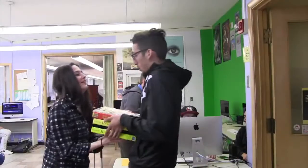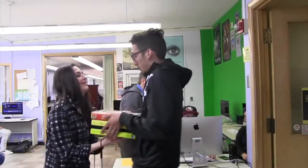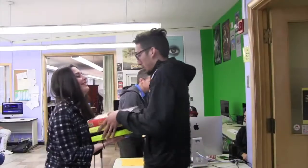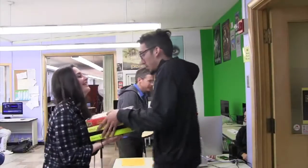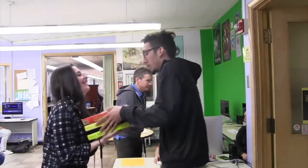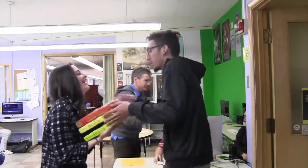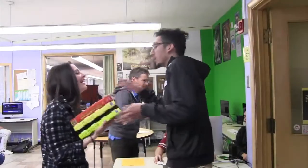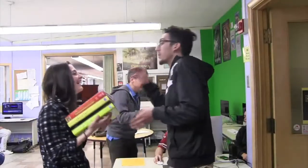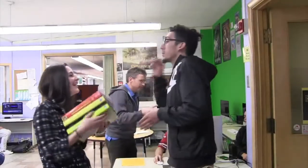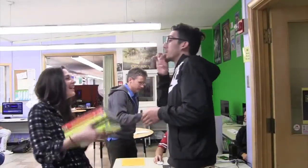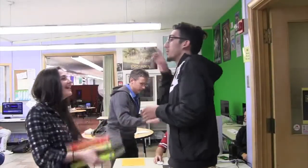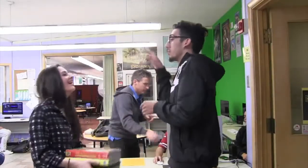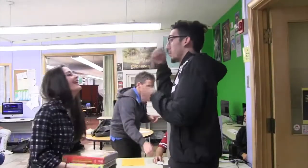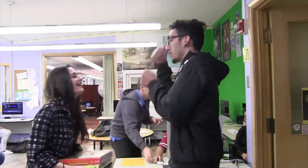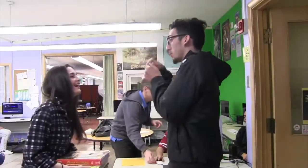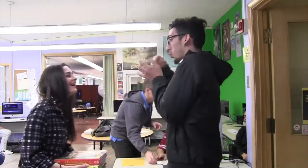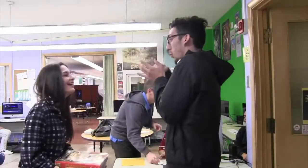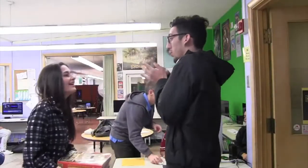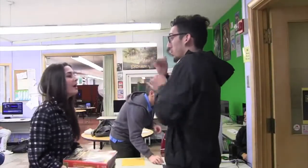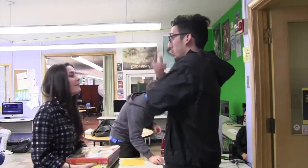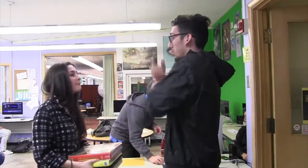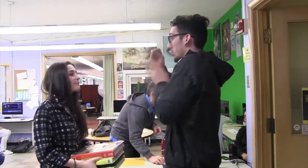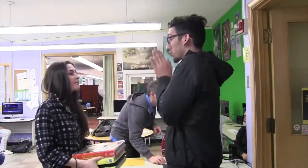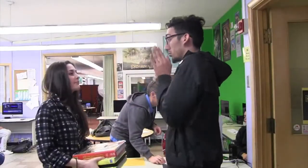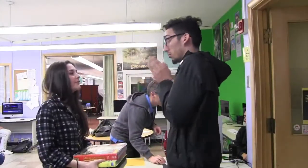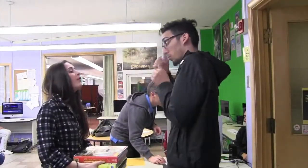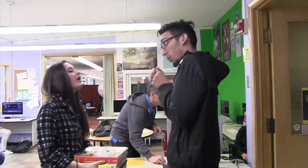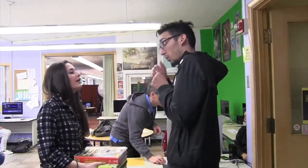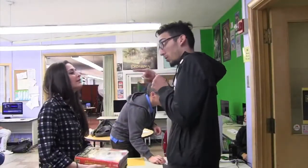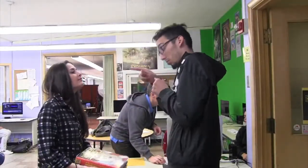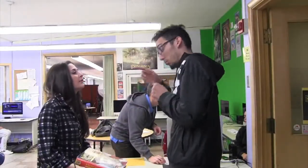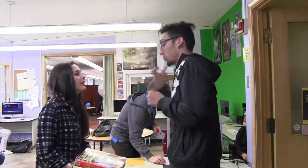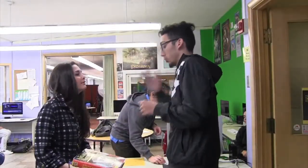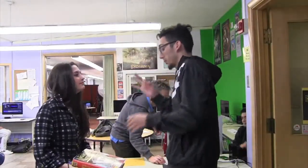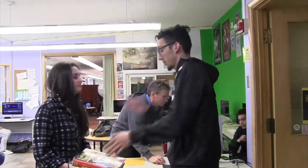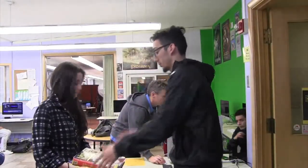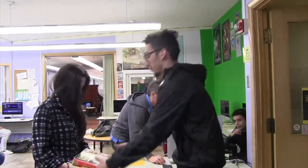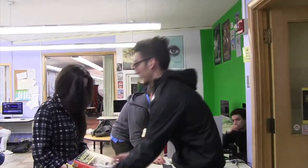Remember we have stuff due today, right. Okay, thanks.